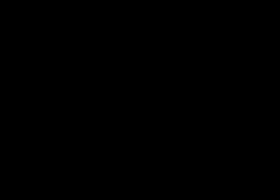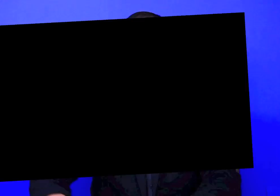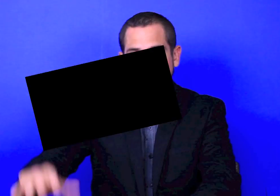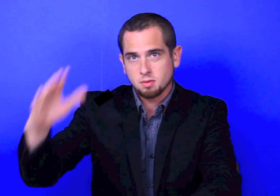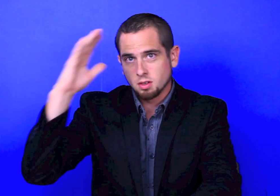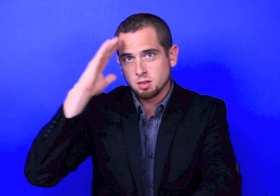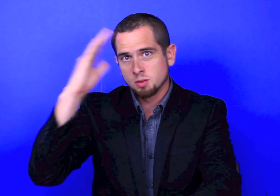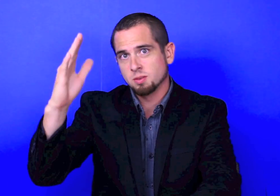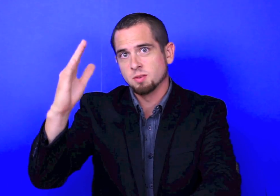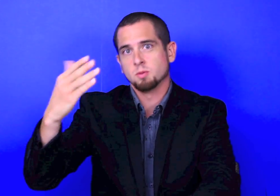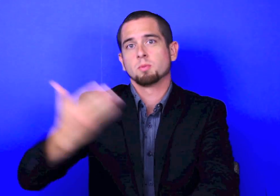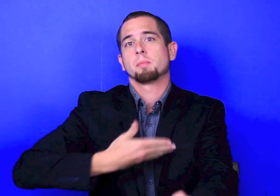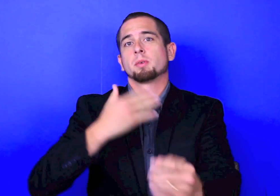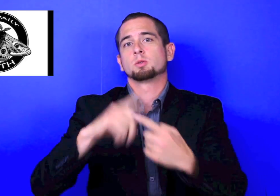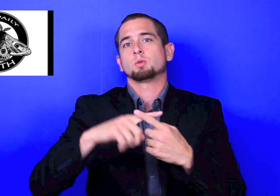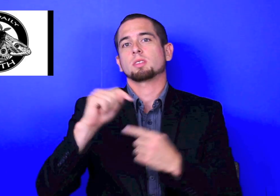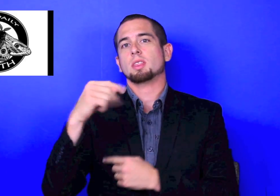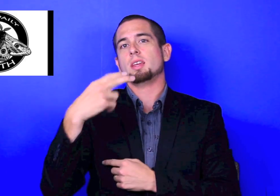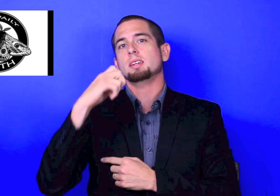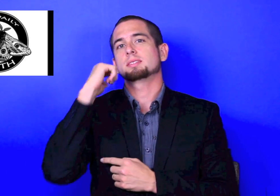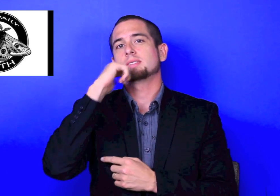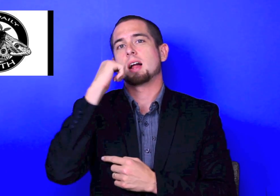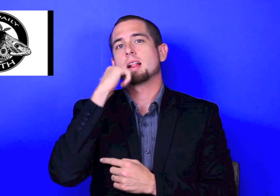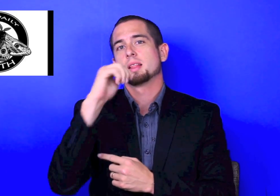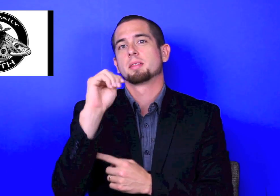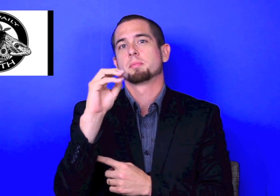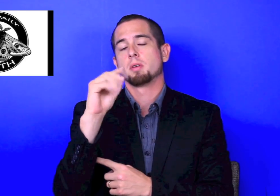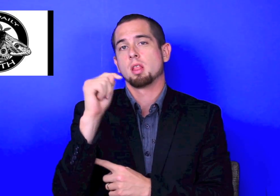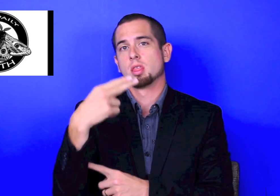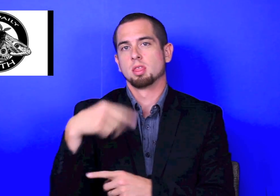Hi, welcome to The Daily Moth.